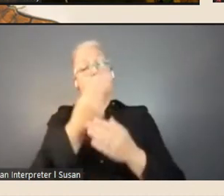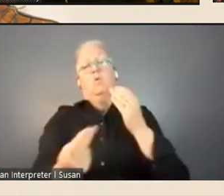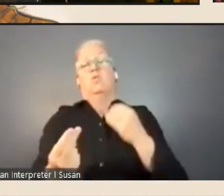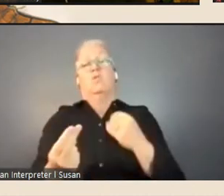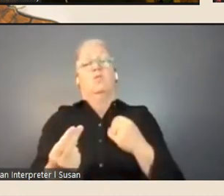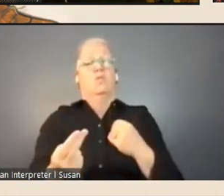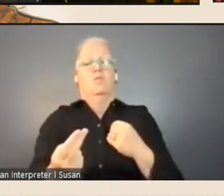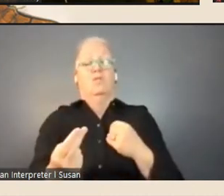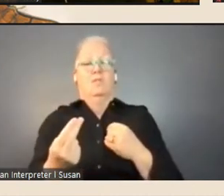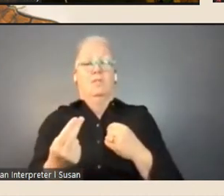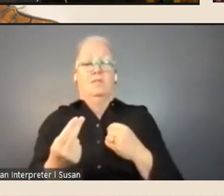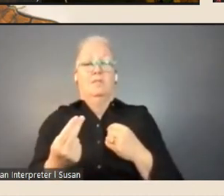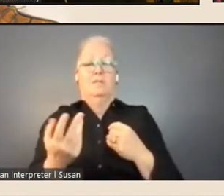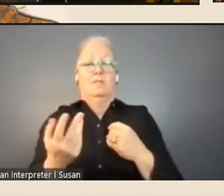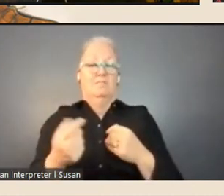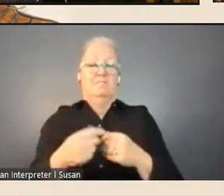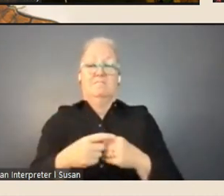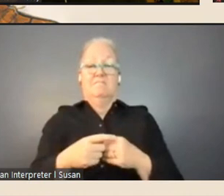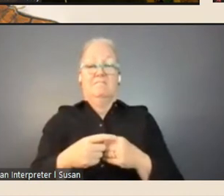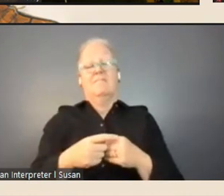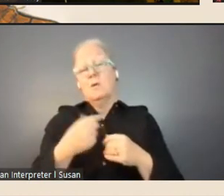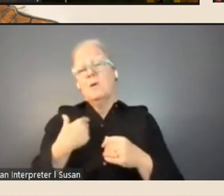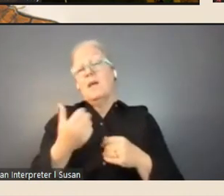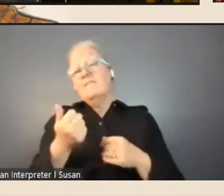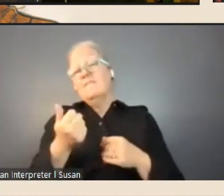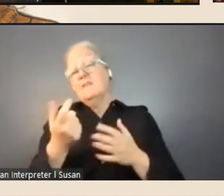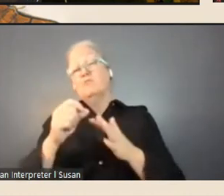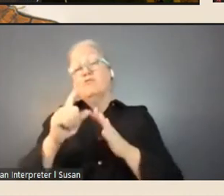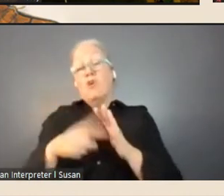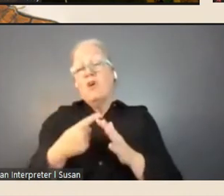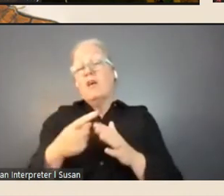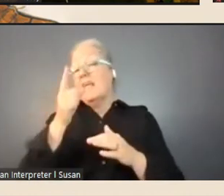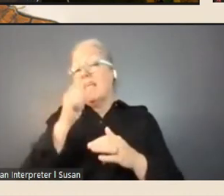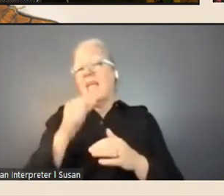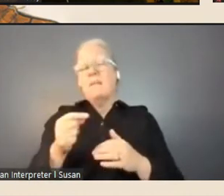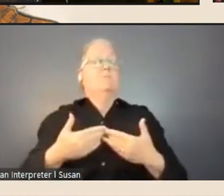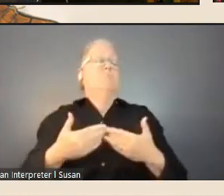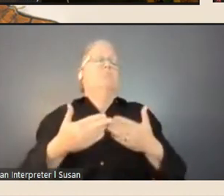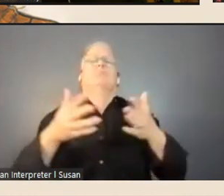I mean you can, yeah I mean we do get projects that are very broad and use every part of the collection and that's okay